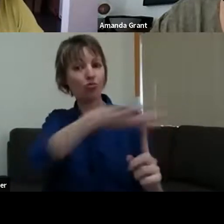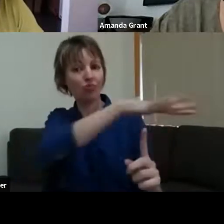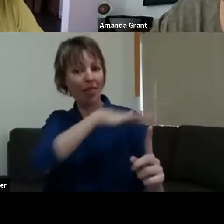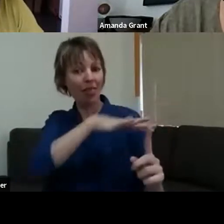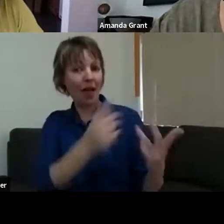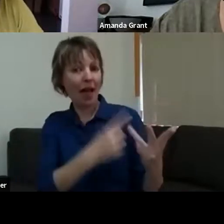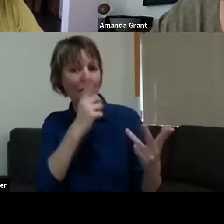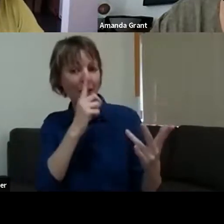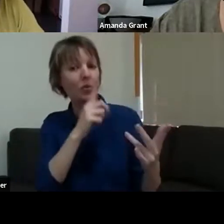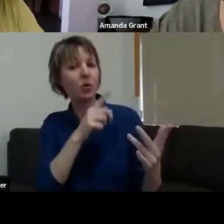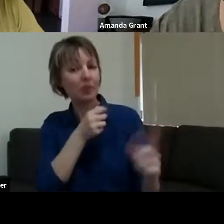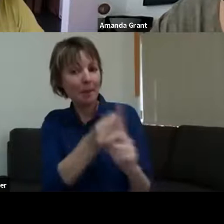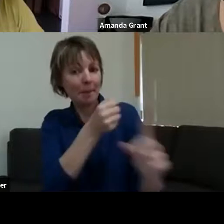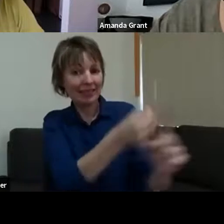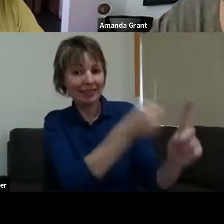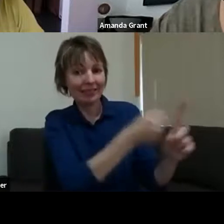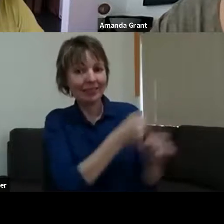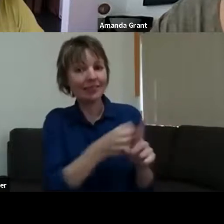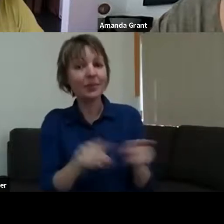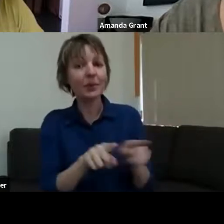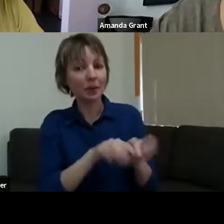when, a couple of years in, we just went, "You know what? Everyone is